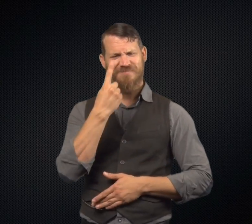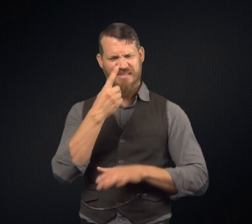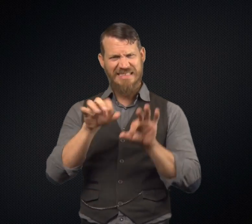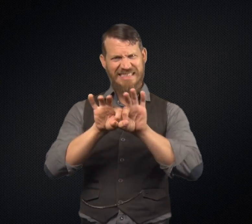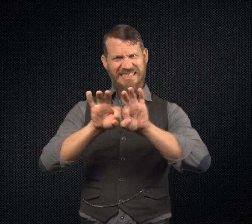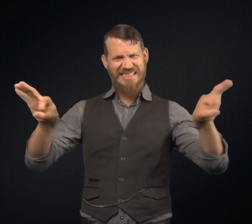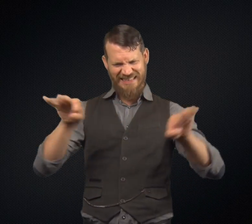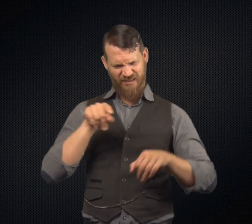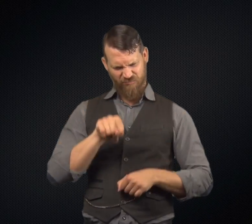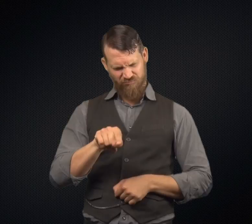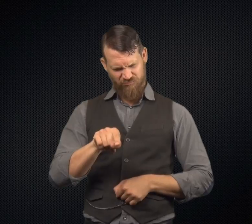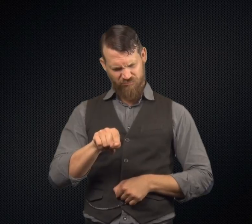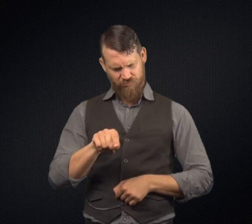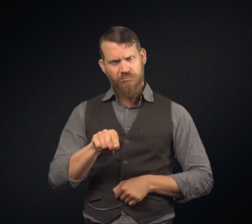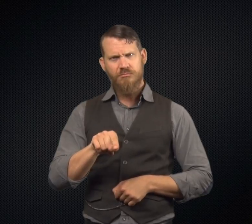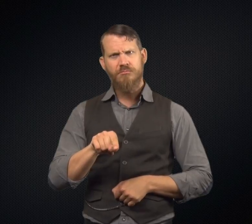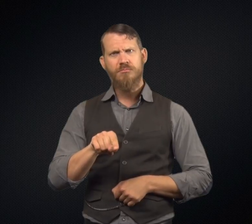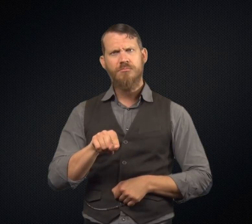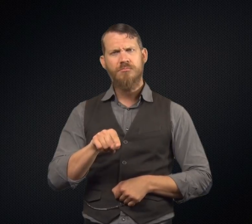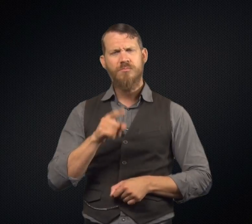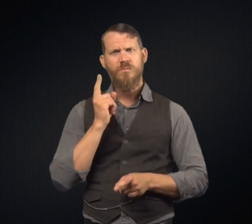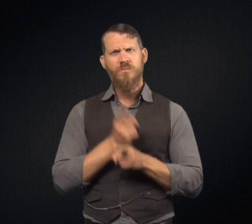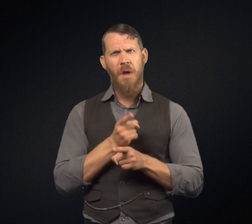They were trying to figure out how that cane